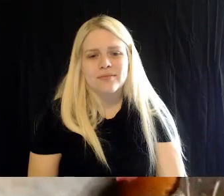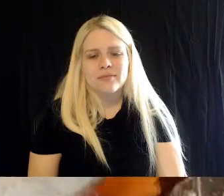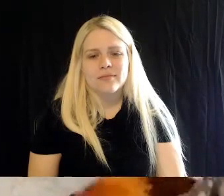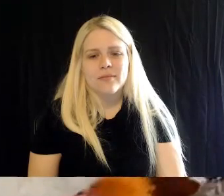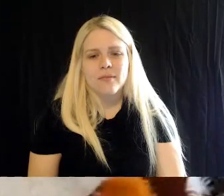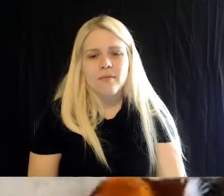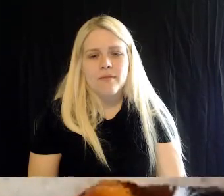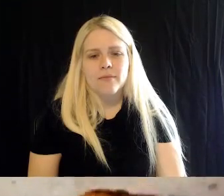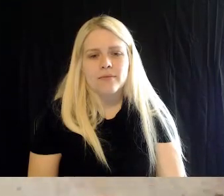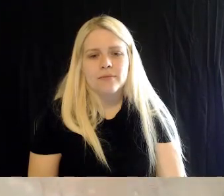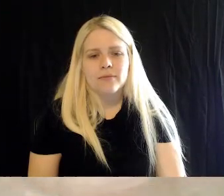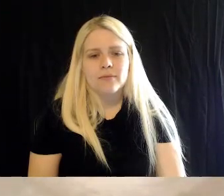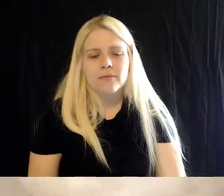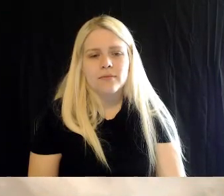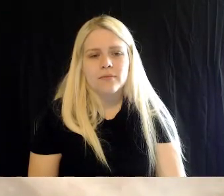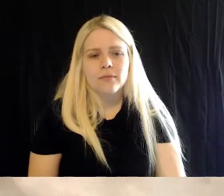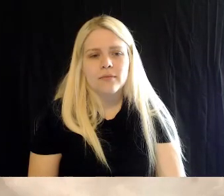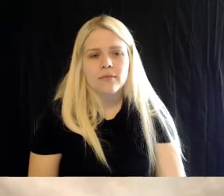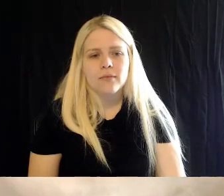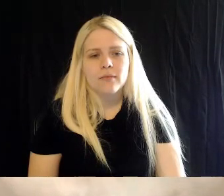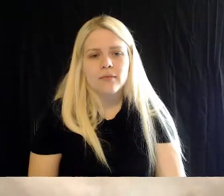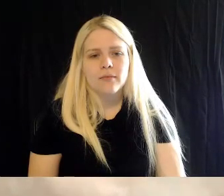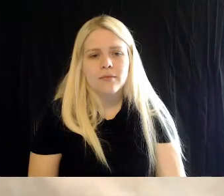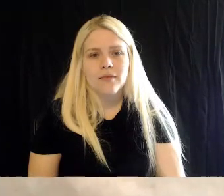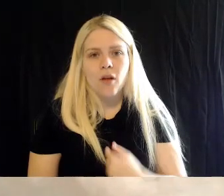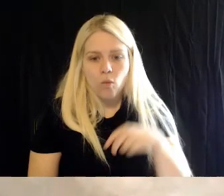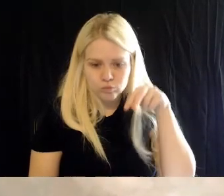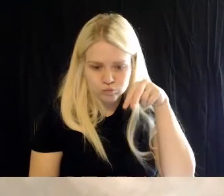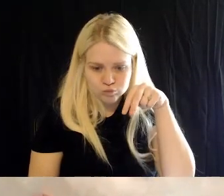This is quite a vantage point I've got, looking right down on these guys.